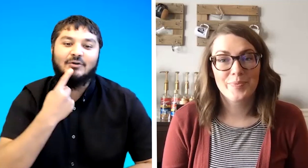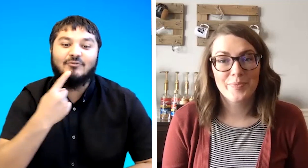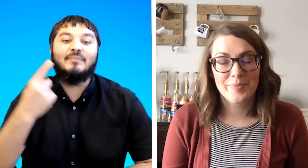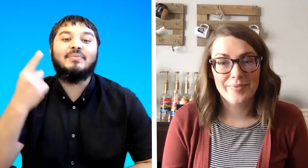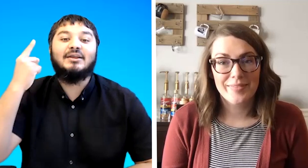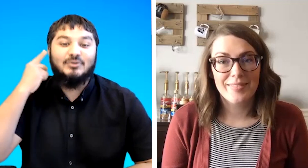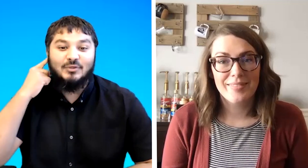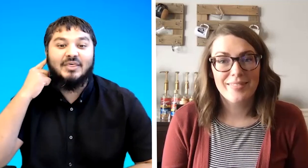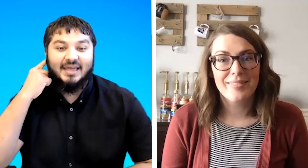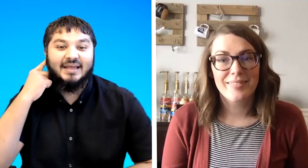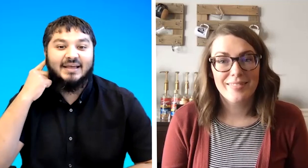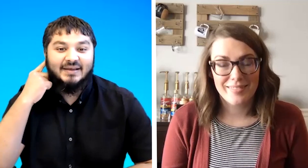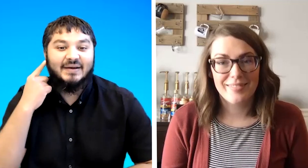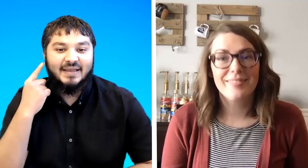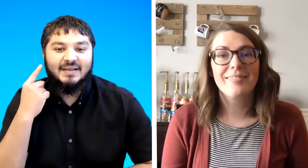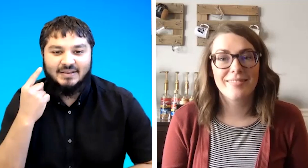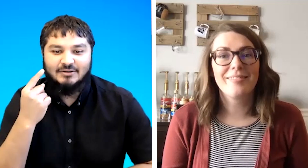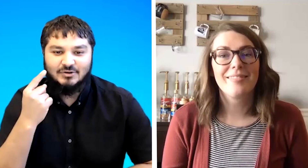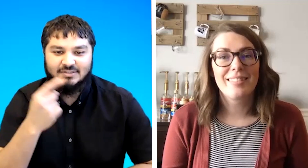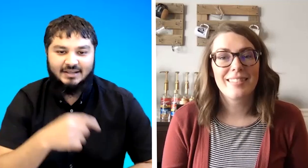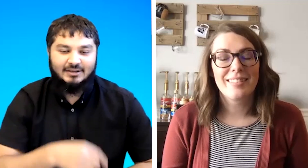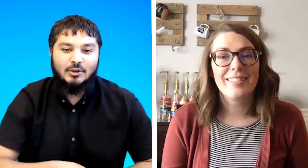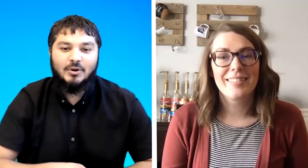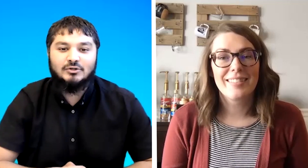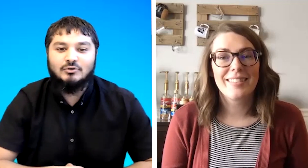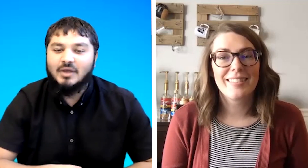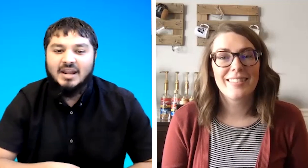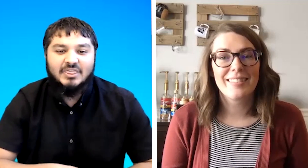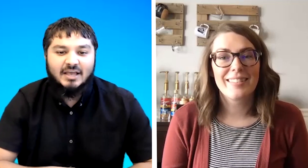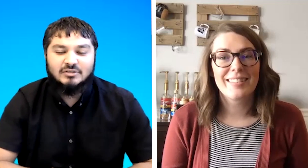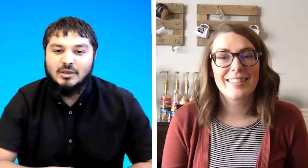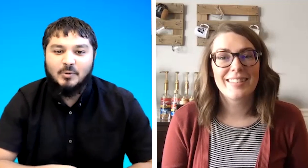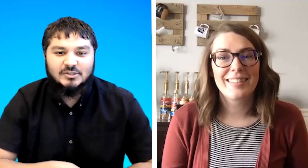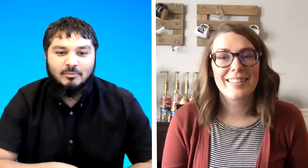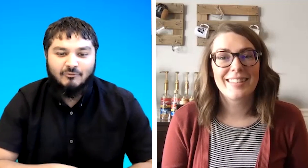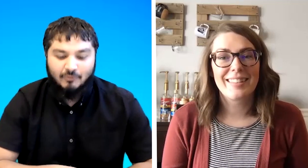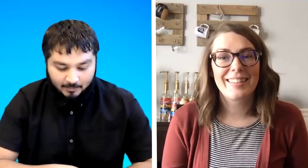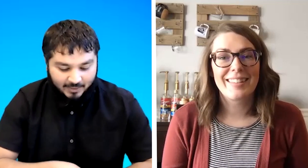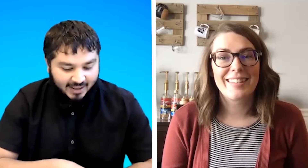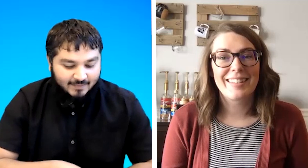from there to there okay interesting do you want to do anything else any question before we play